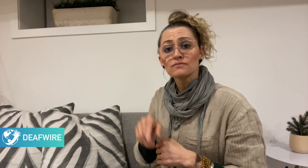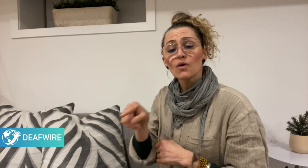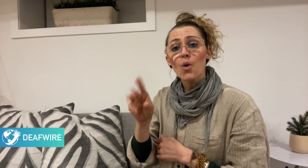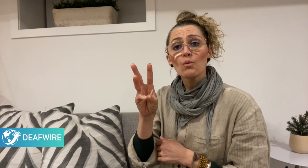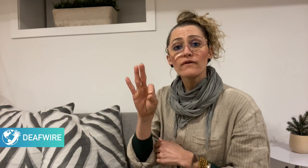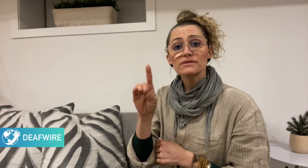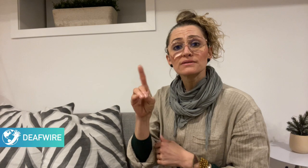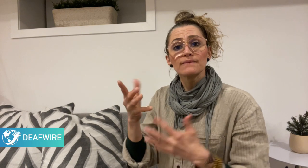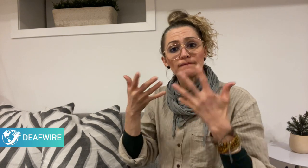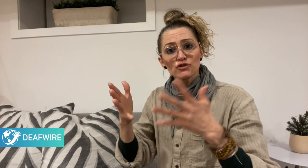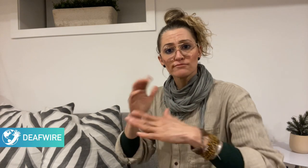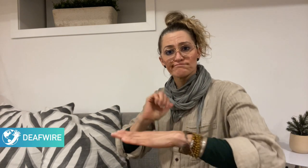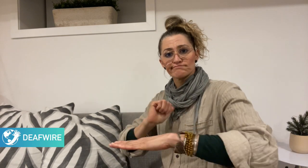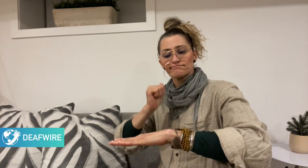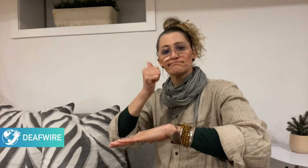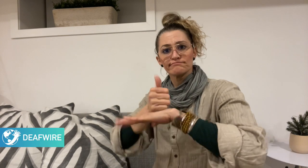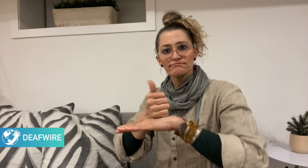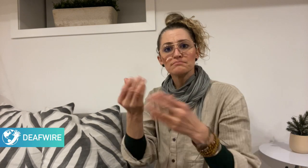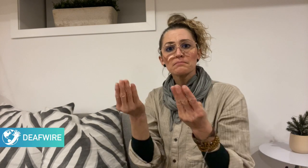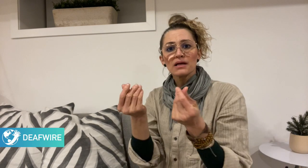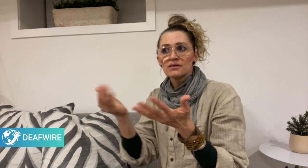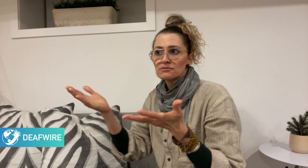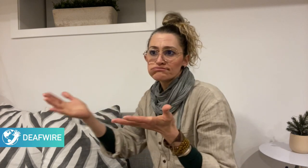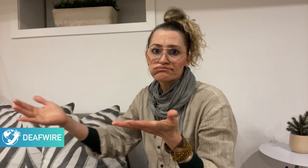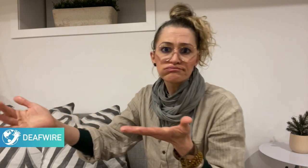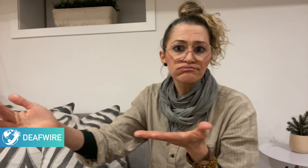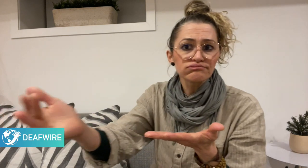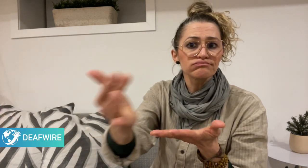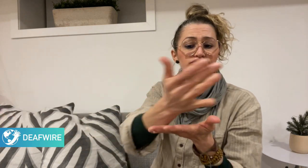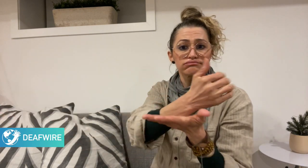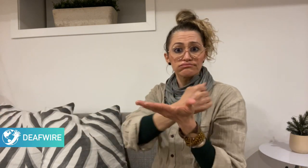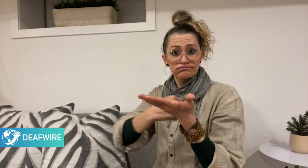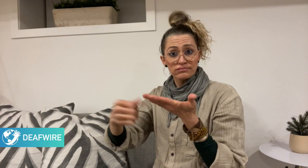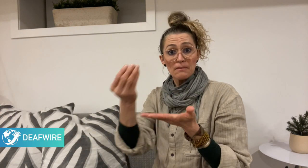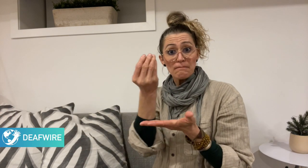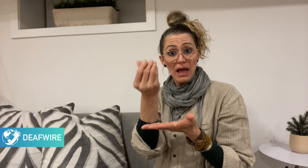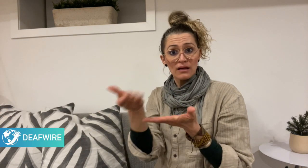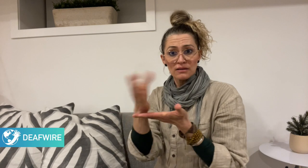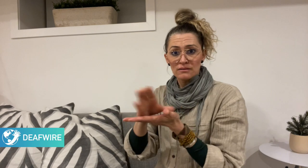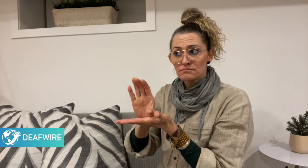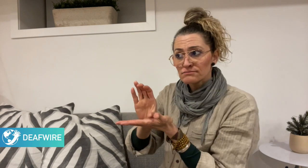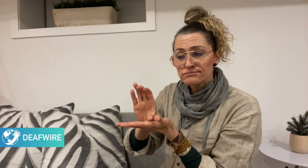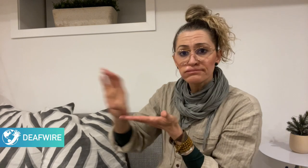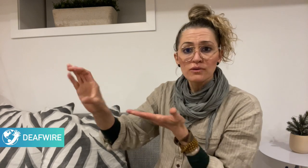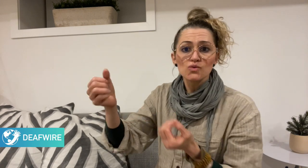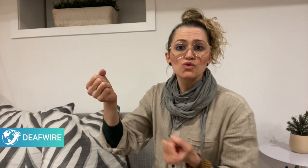to information in Ukrainian Sign Language during this war.